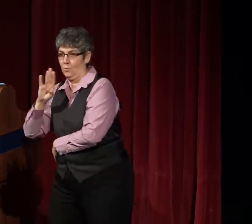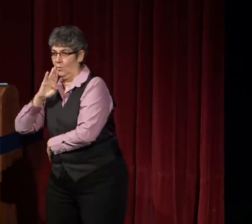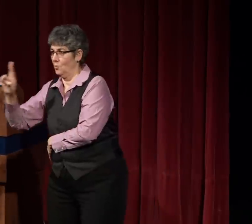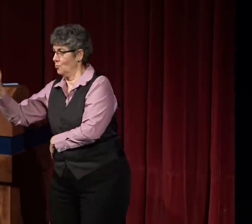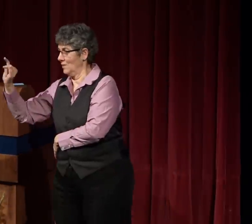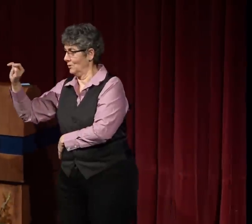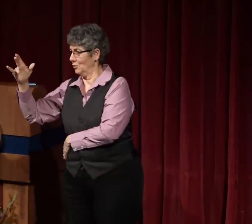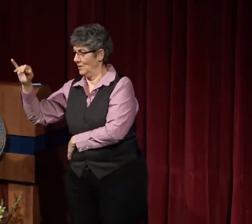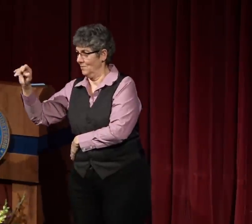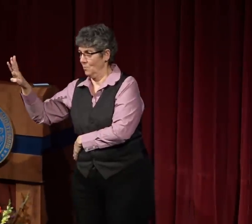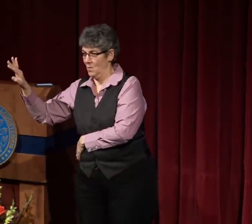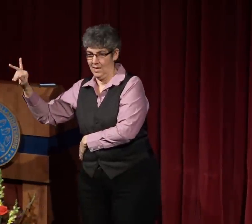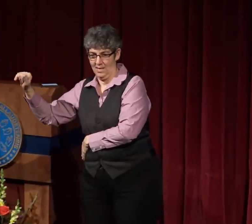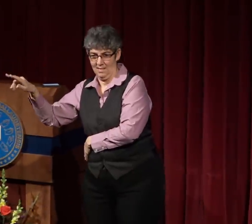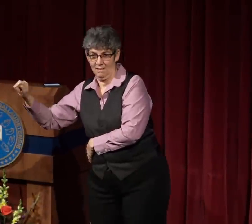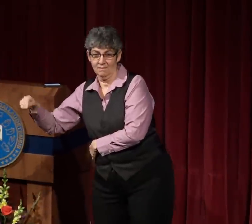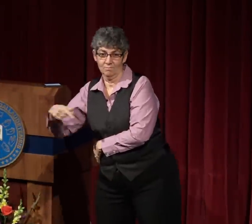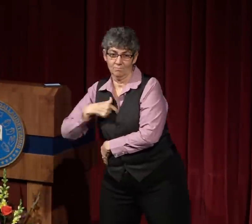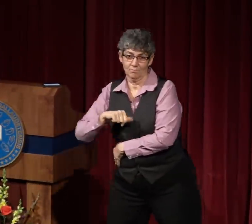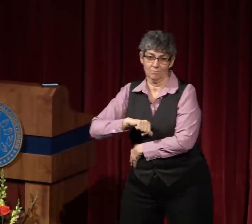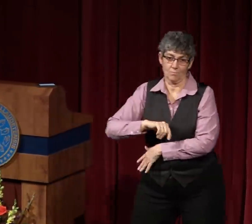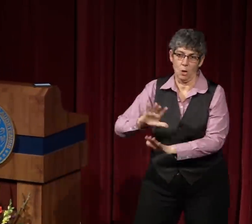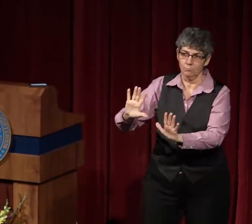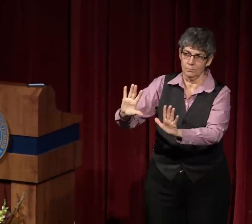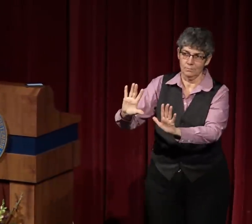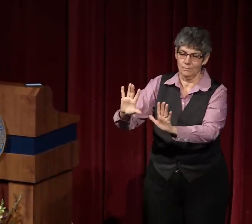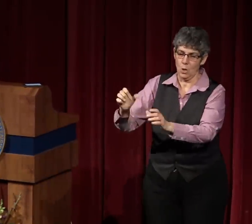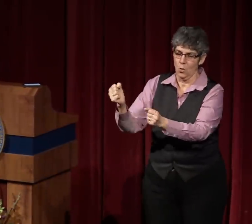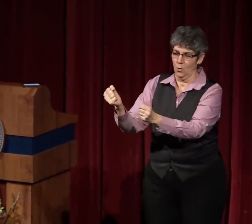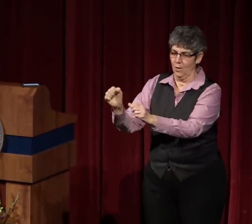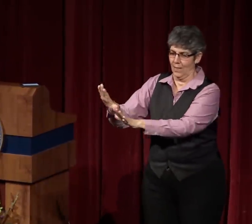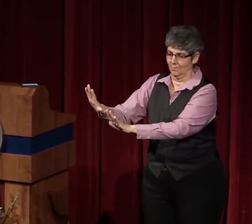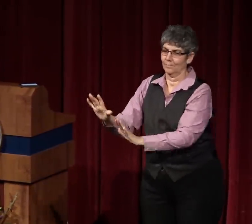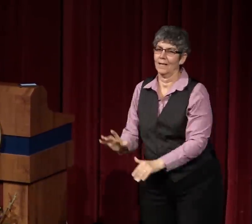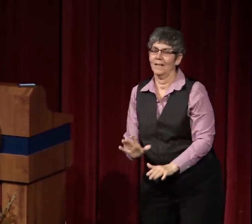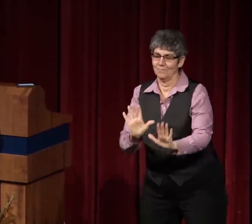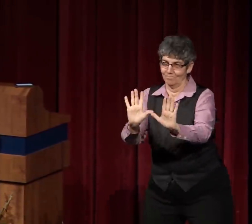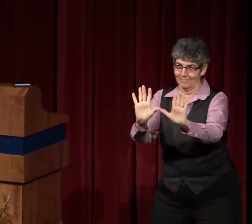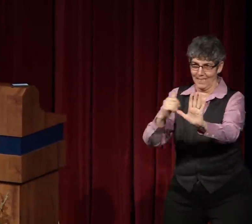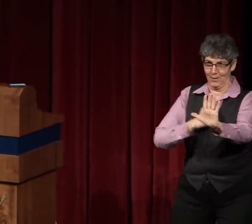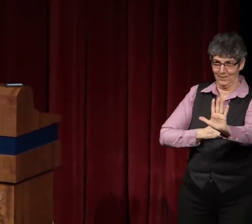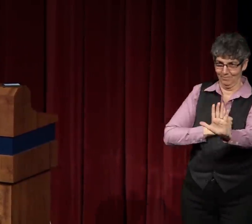who is then going to introduce our speaker Ritchie Bryant today.